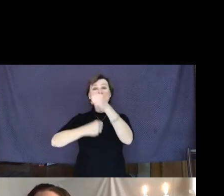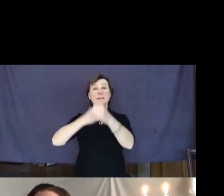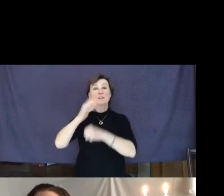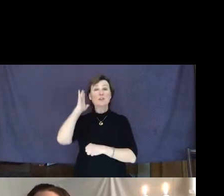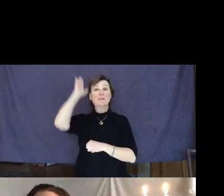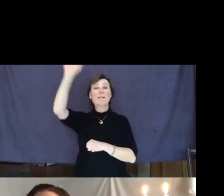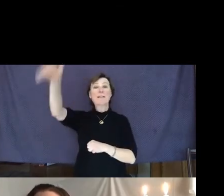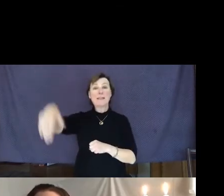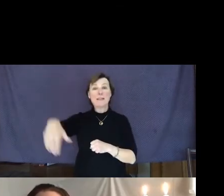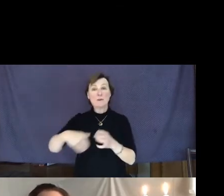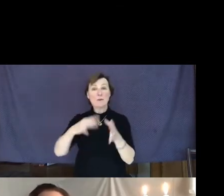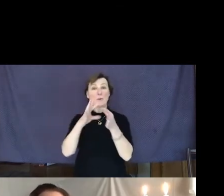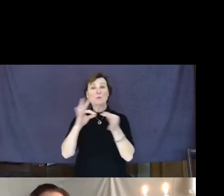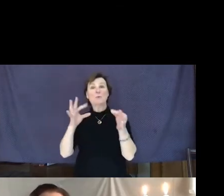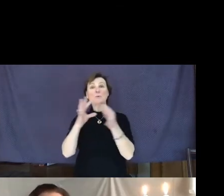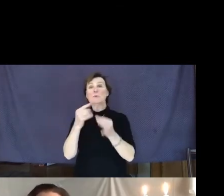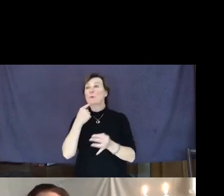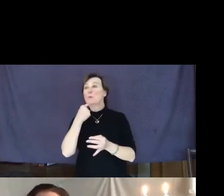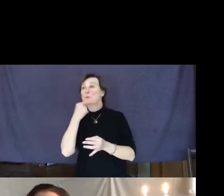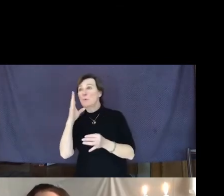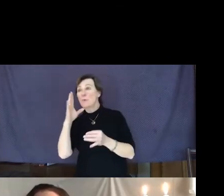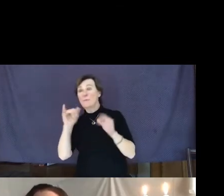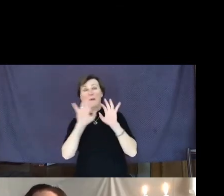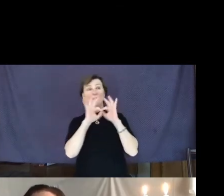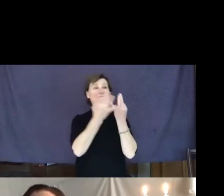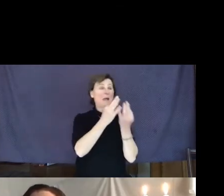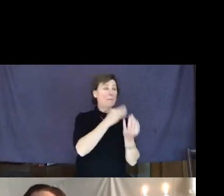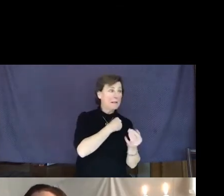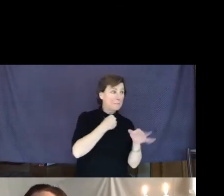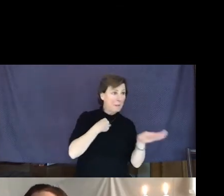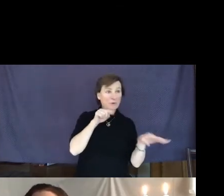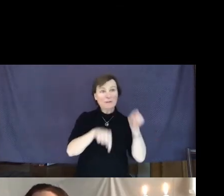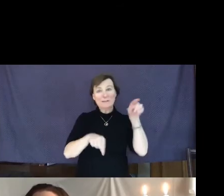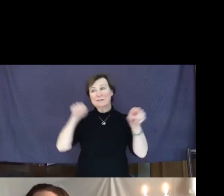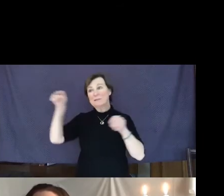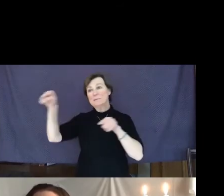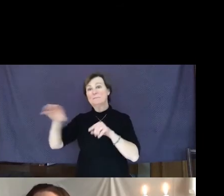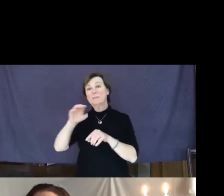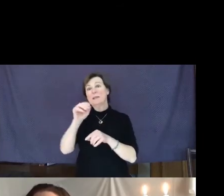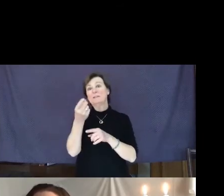being told by different family members, and because Dr. Olds had become known for